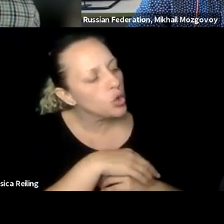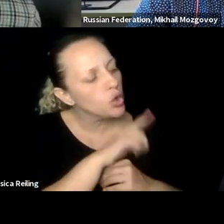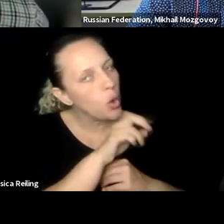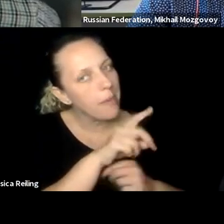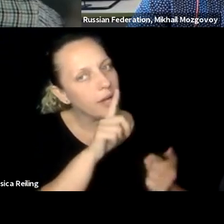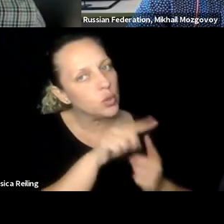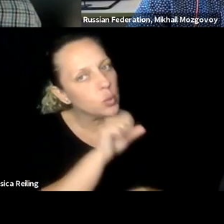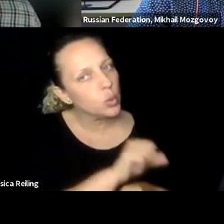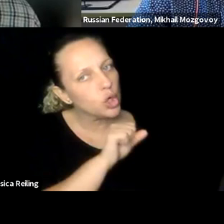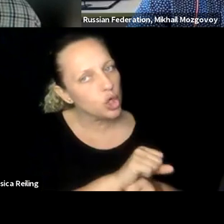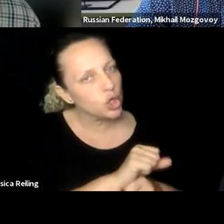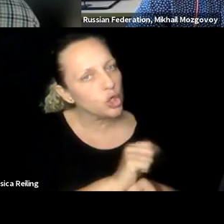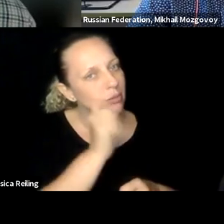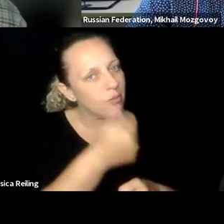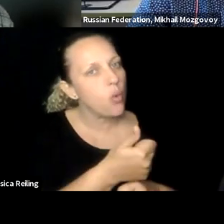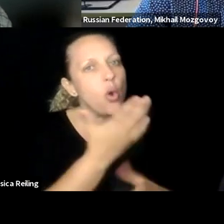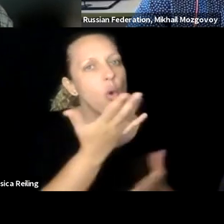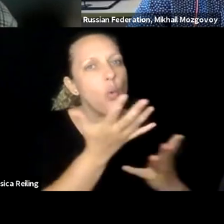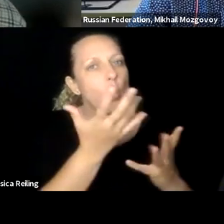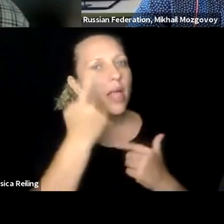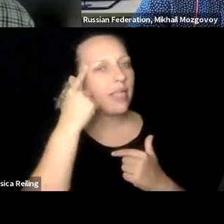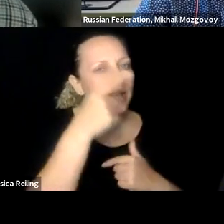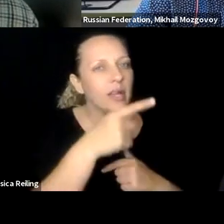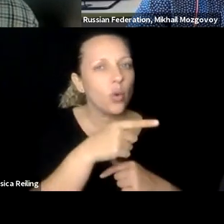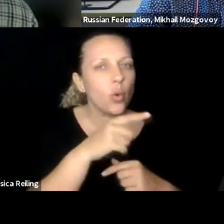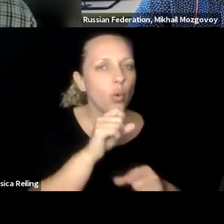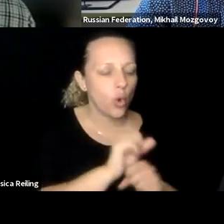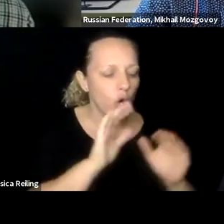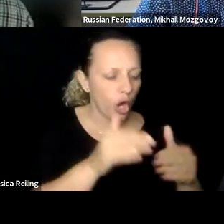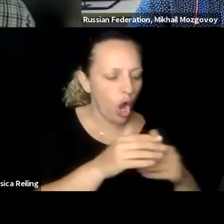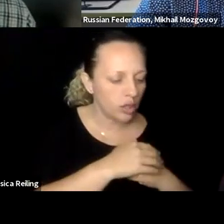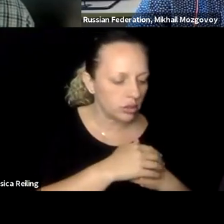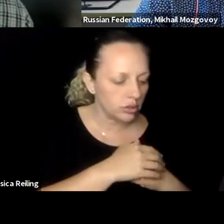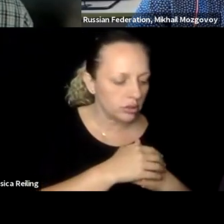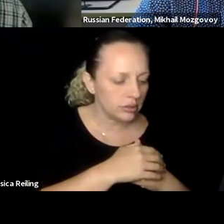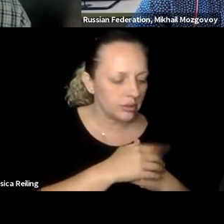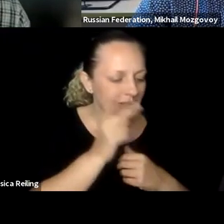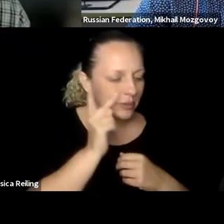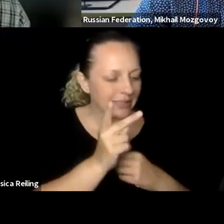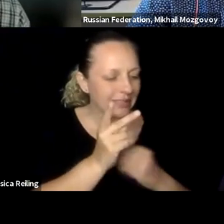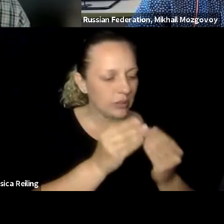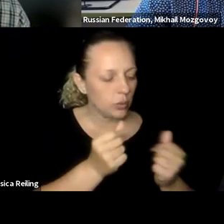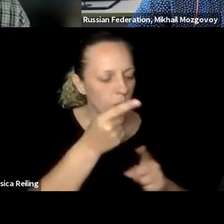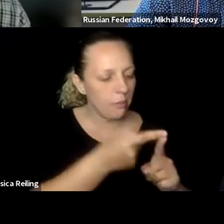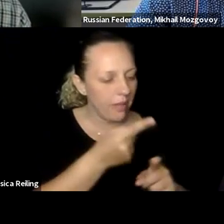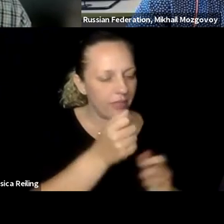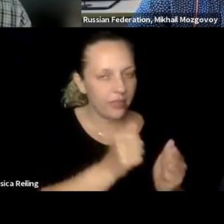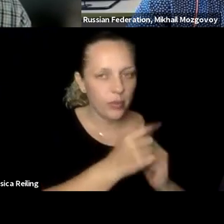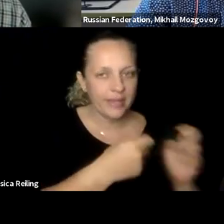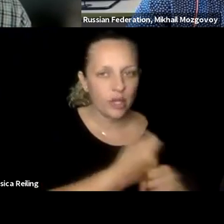Andrew, if I can -- if you -- if I would ask you, what -- when you go back to work tomorrow, what is the thing